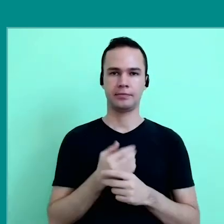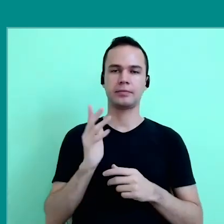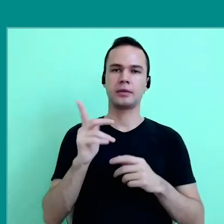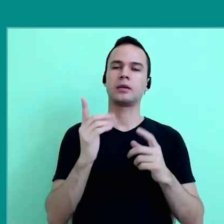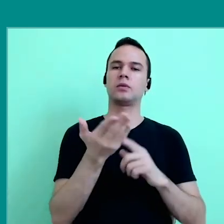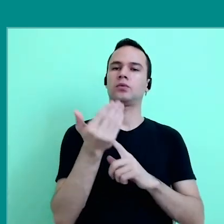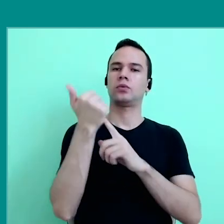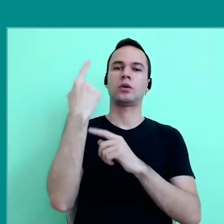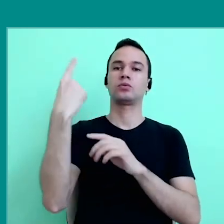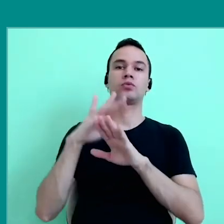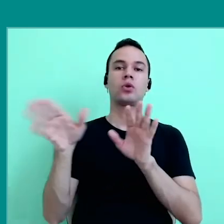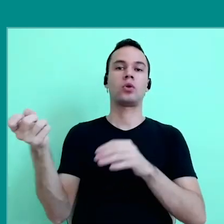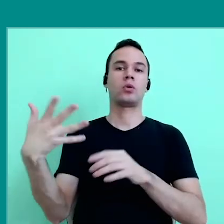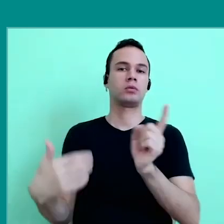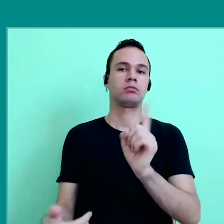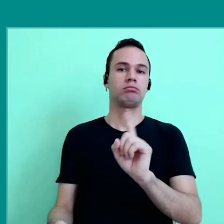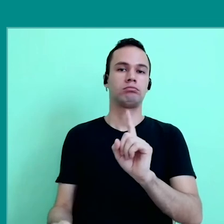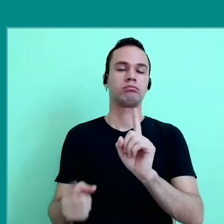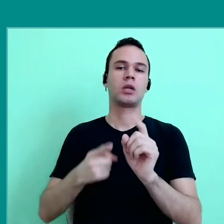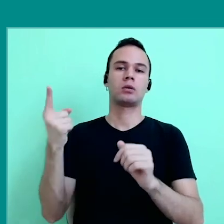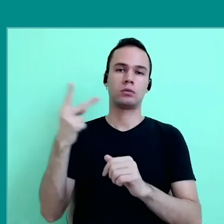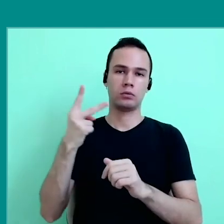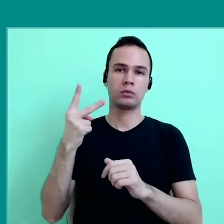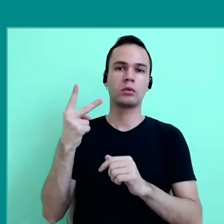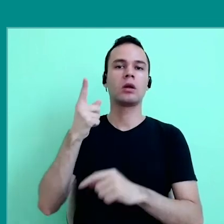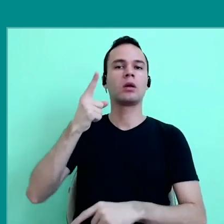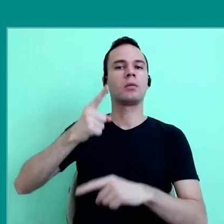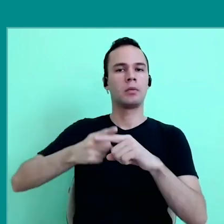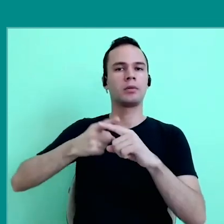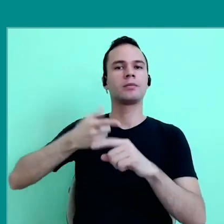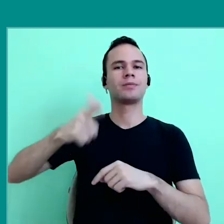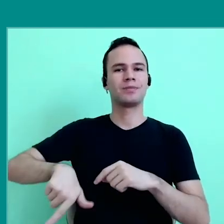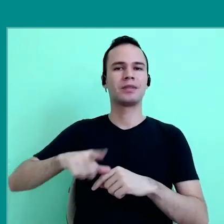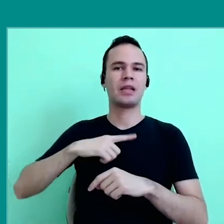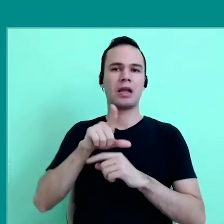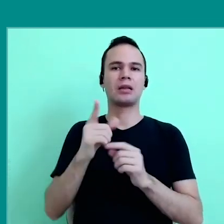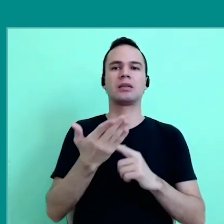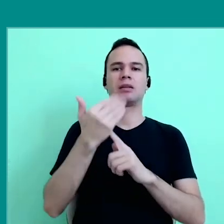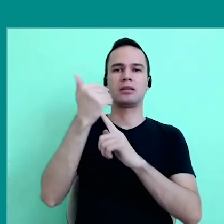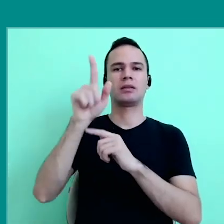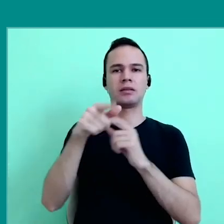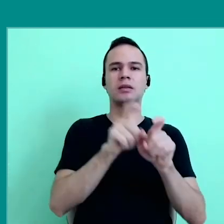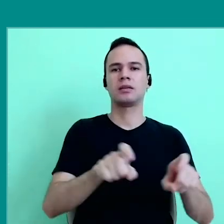technology is not a new thing, the second question is: what new digital technologies bring to us?